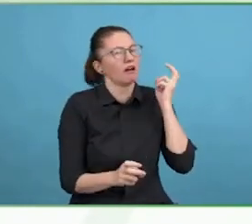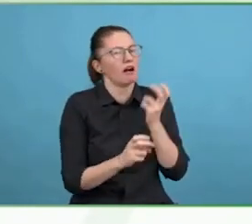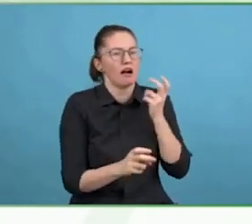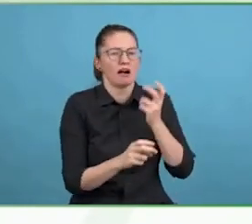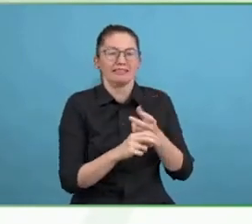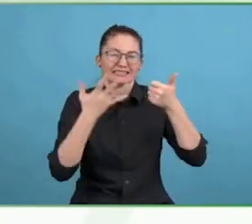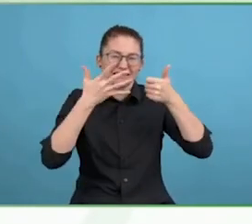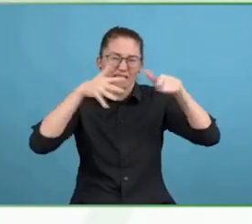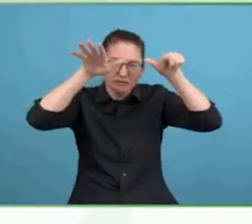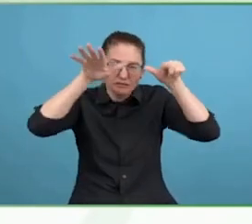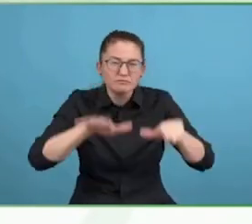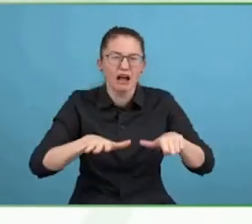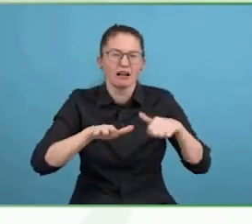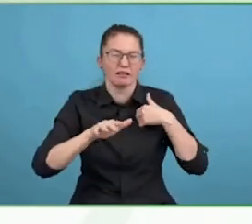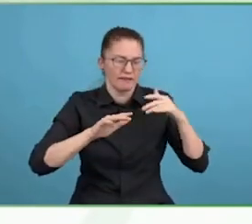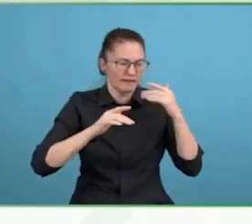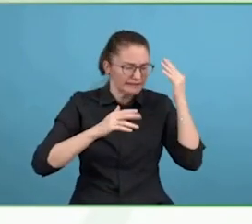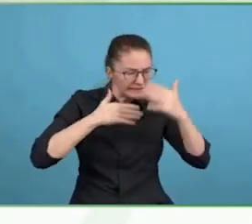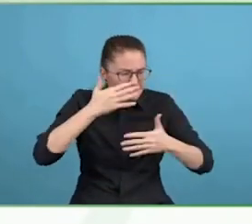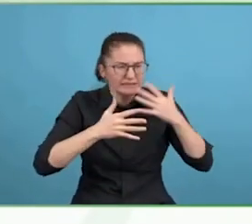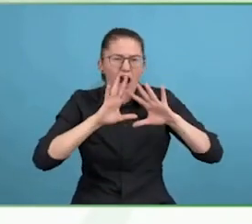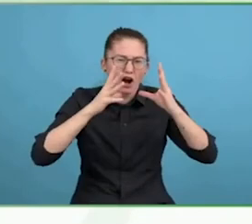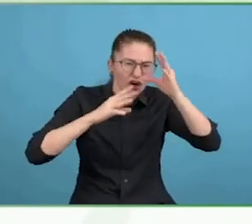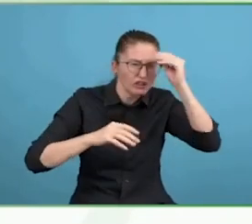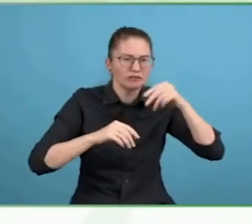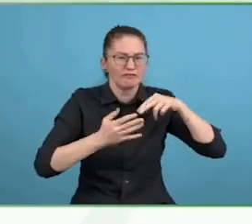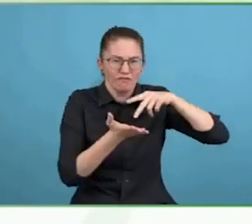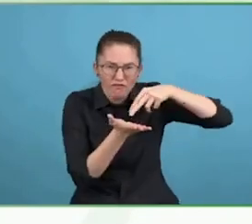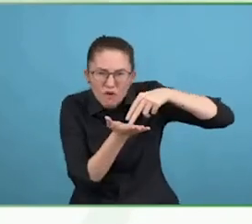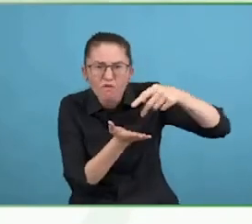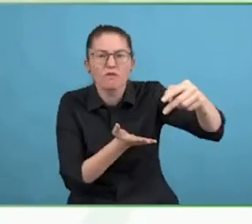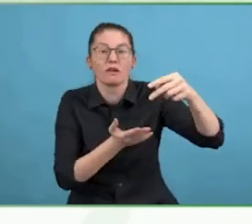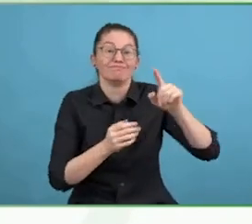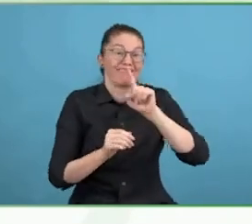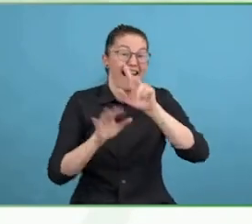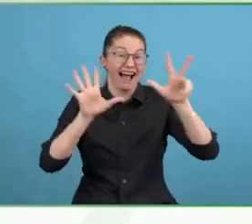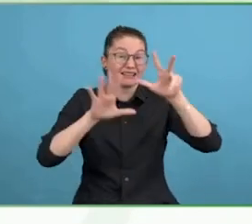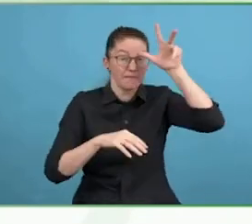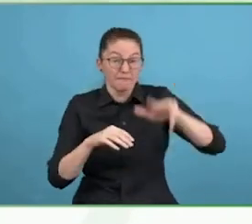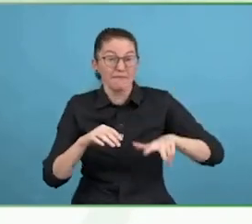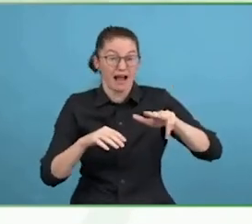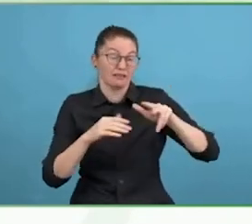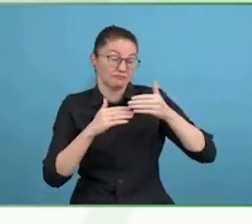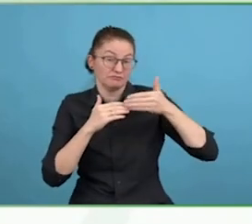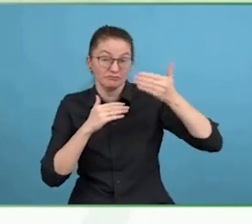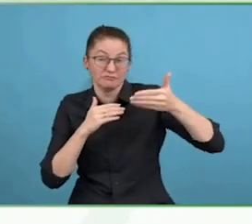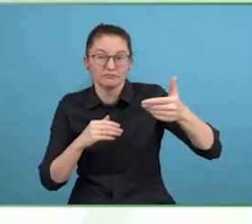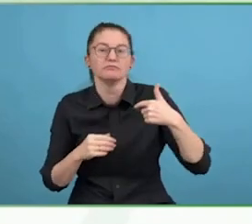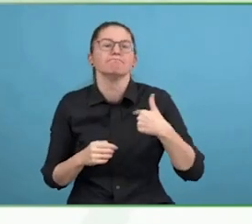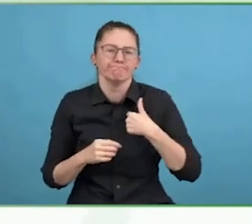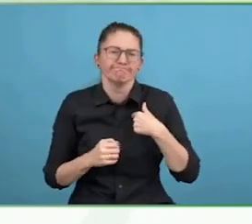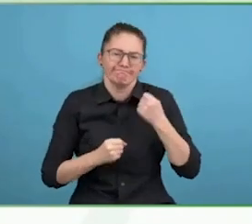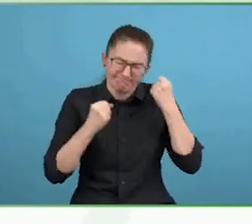And so, I have a wee bit of an understanding of it. So, let's go on to our next one.